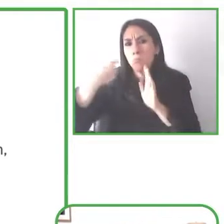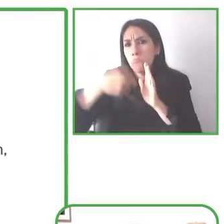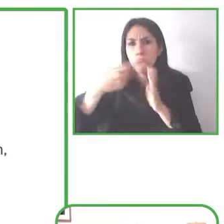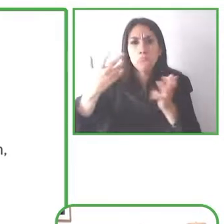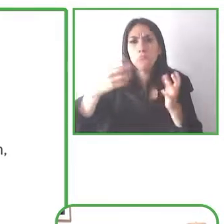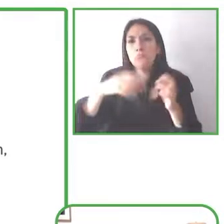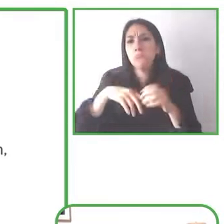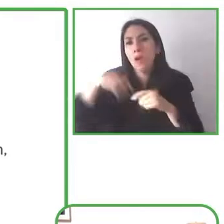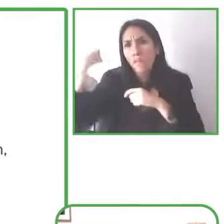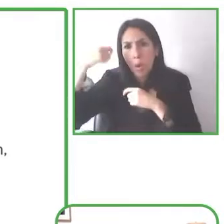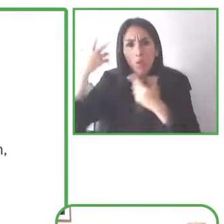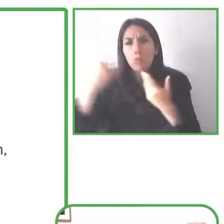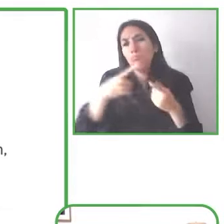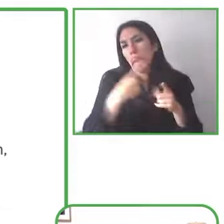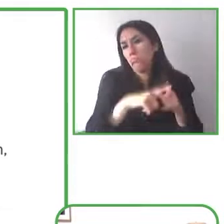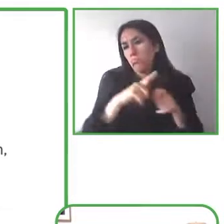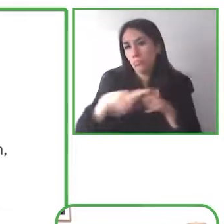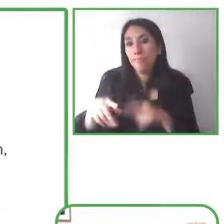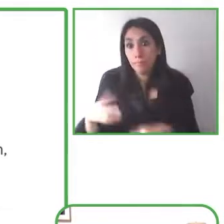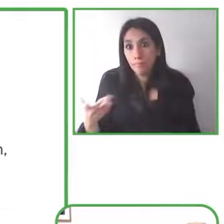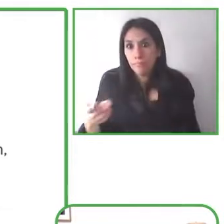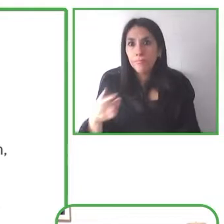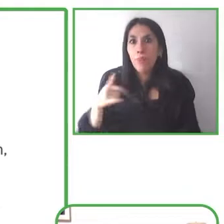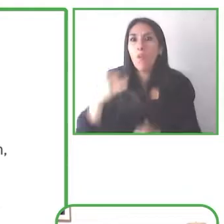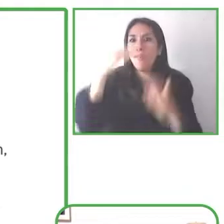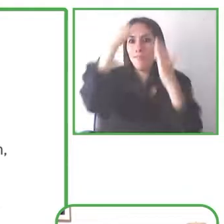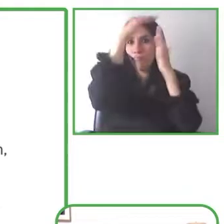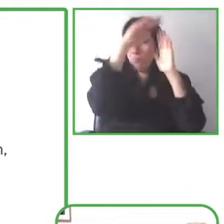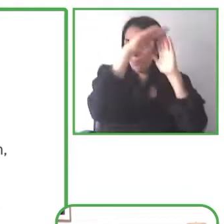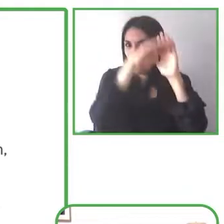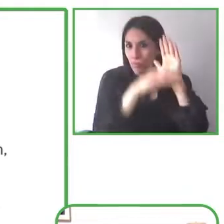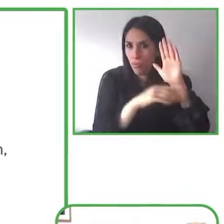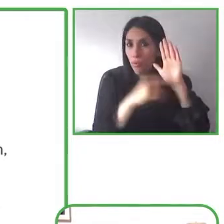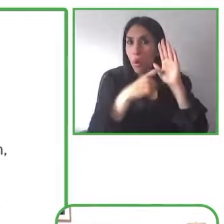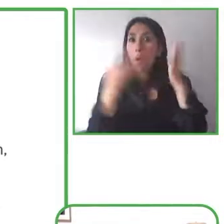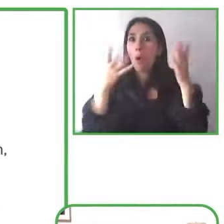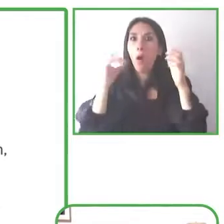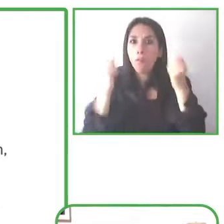you're able to do that now within Chrome and then really new we also have